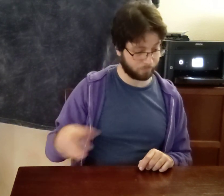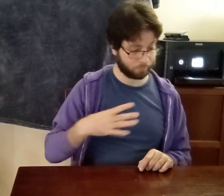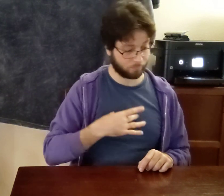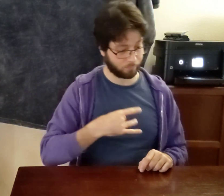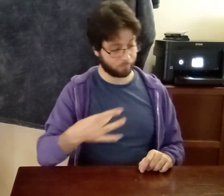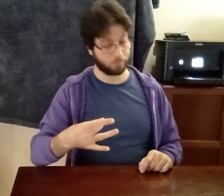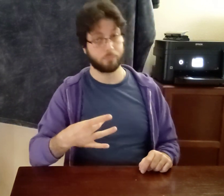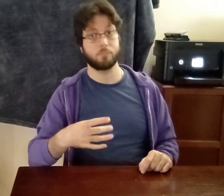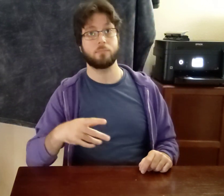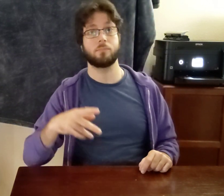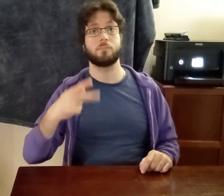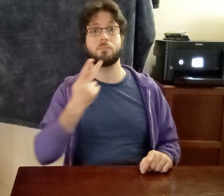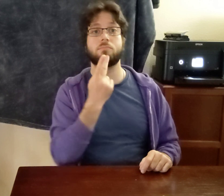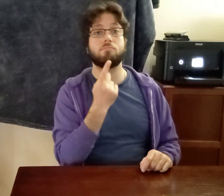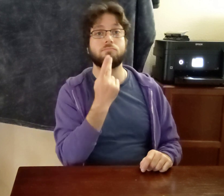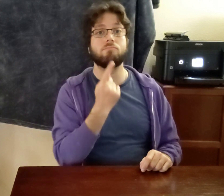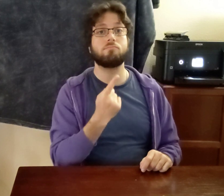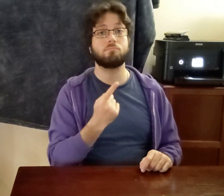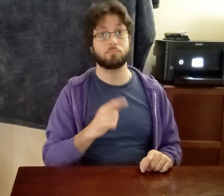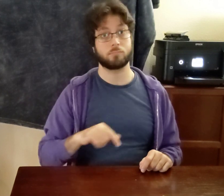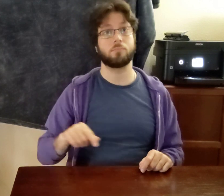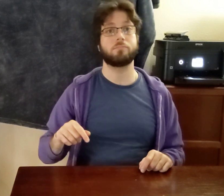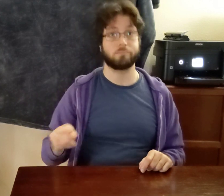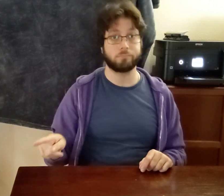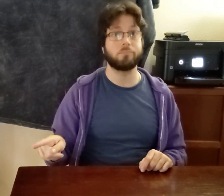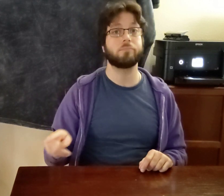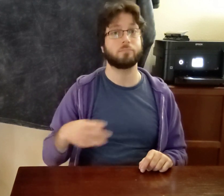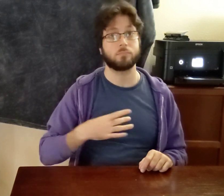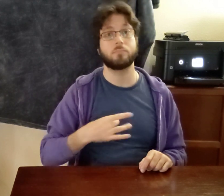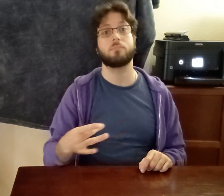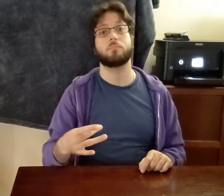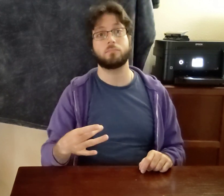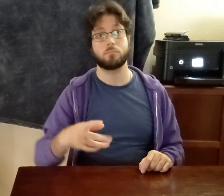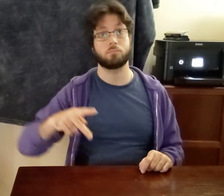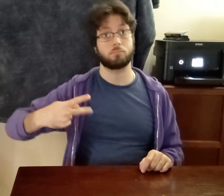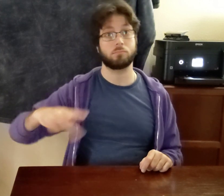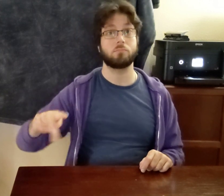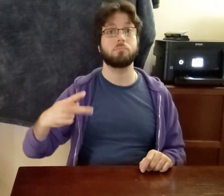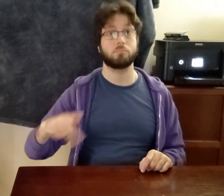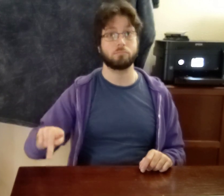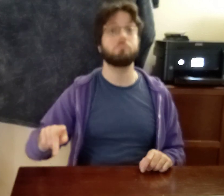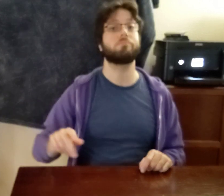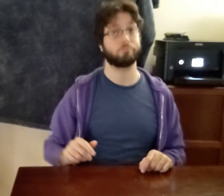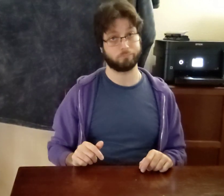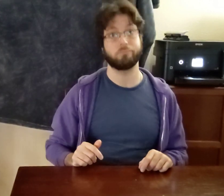IX-he LIKE PINK IX-he LIKE PURPLE